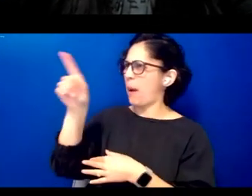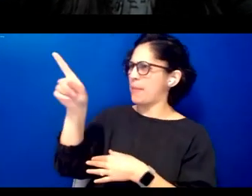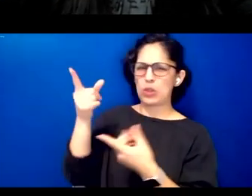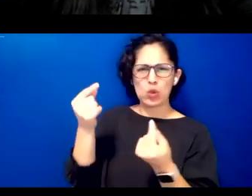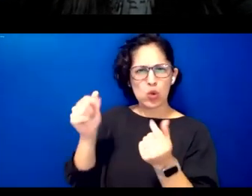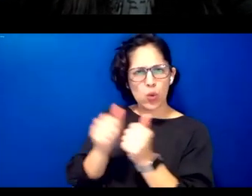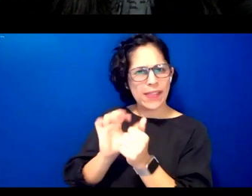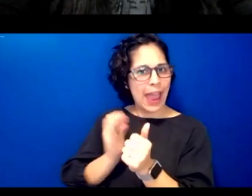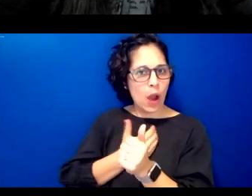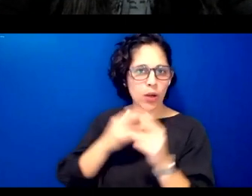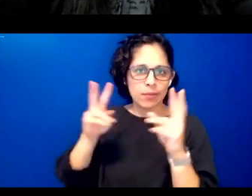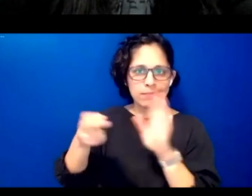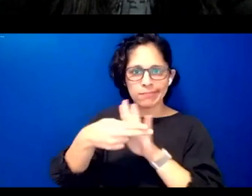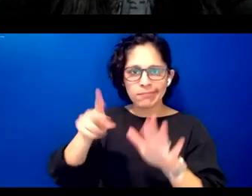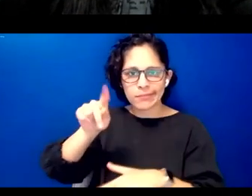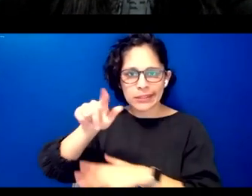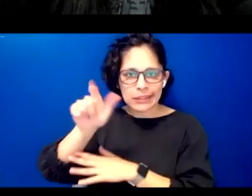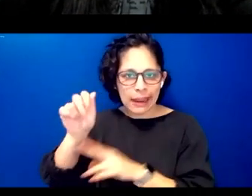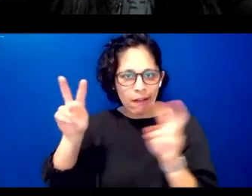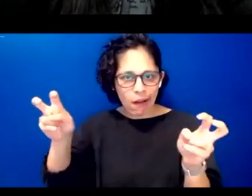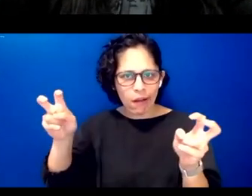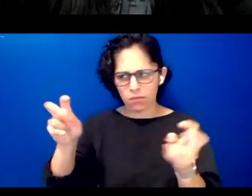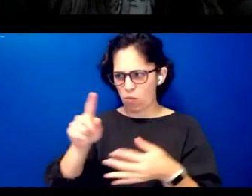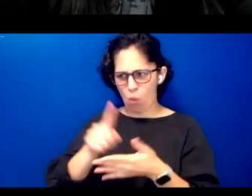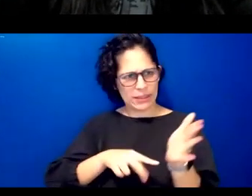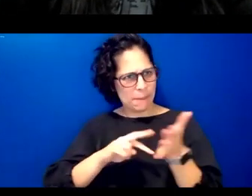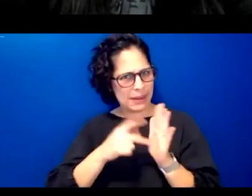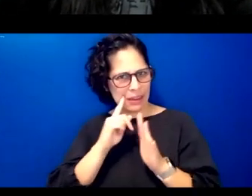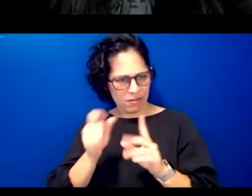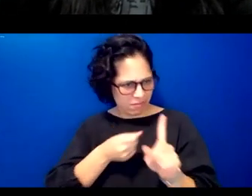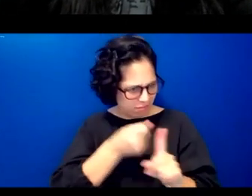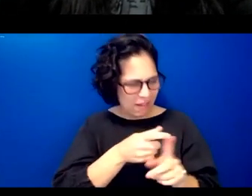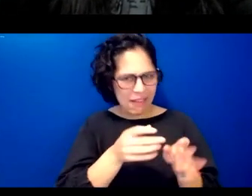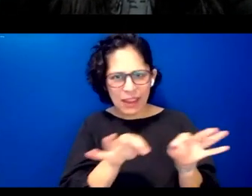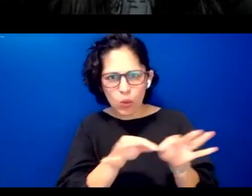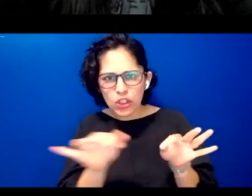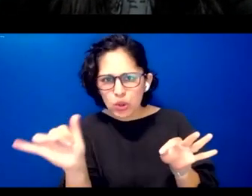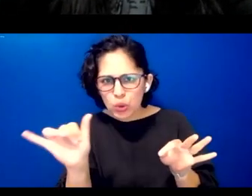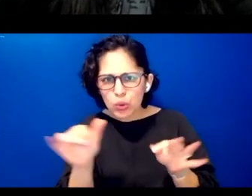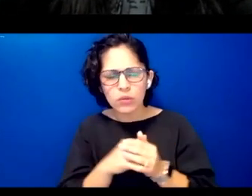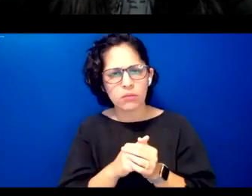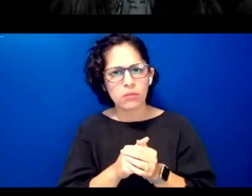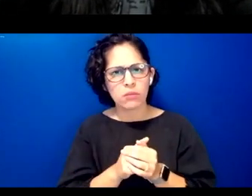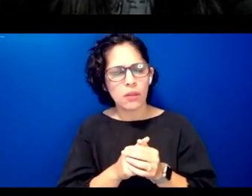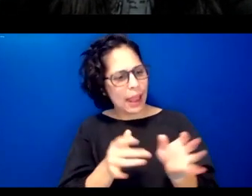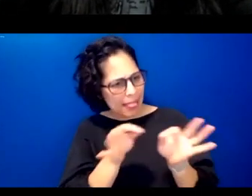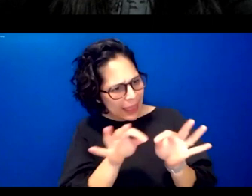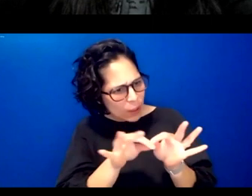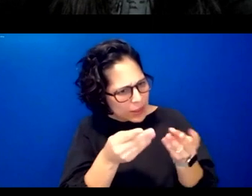mean for our languages and what would this mean for language and material that we consider